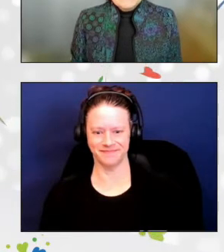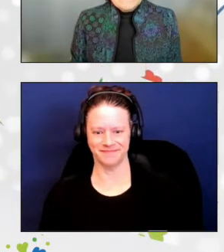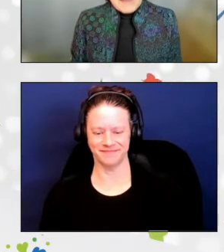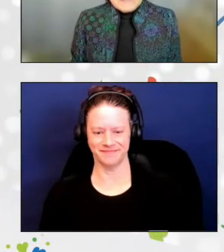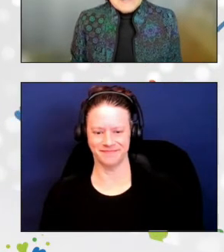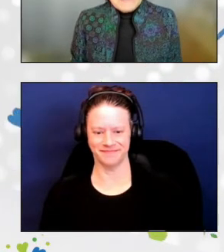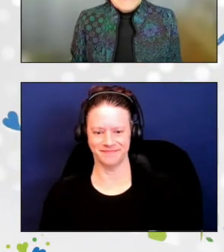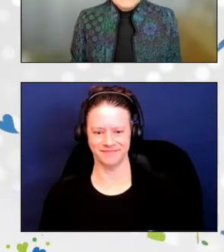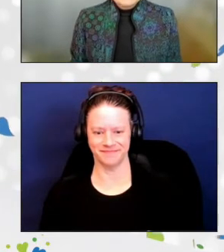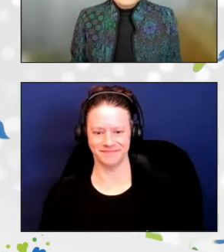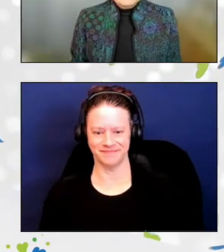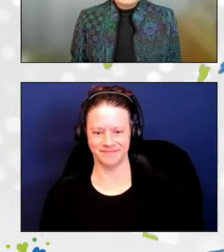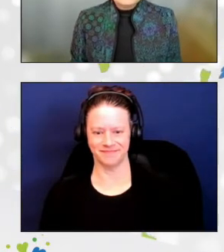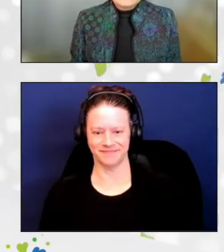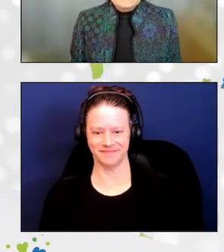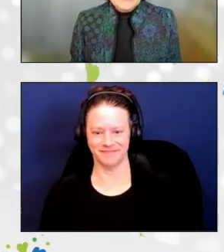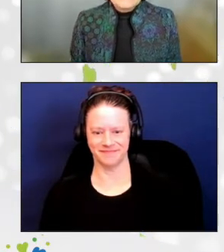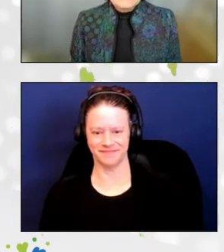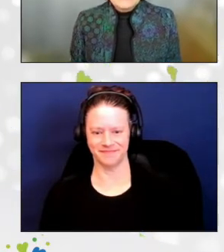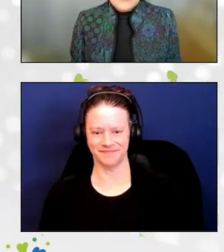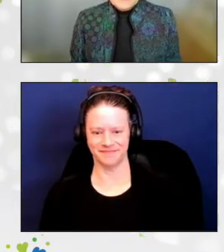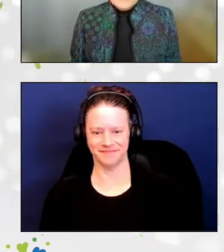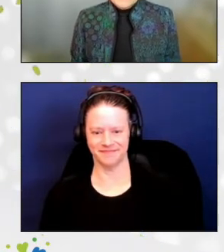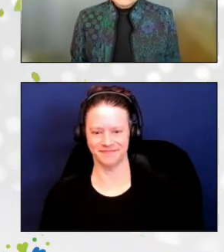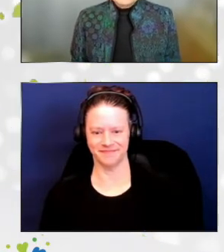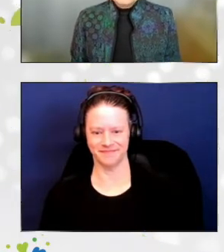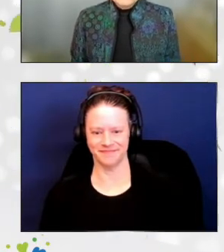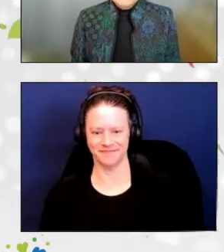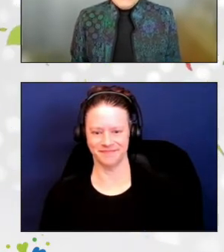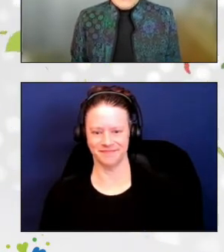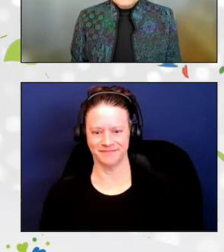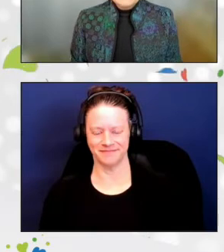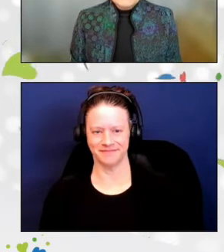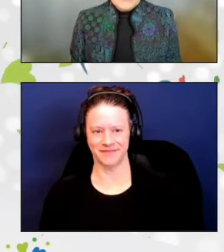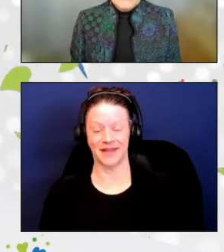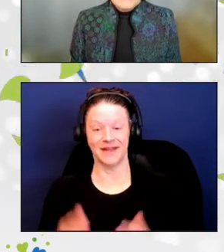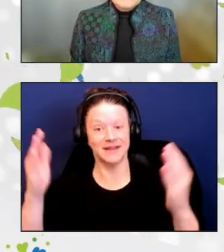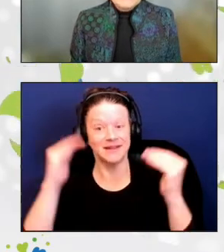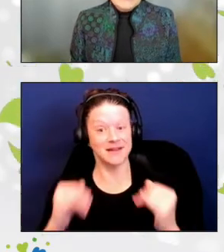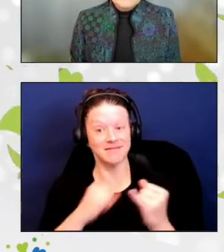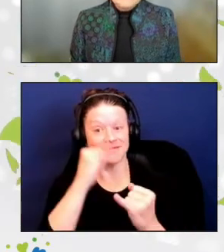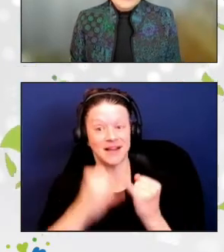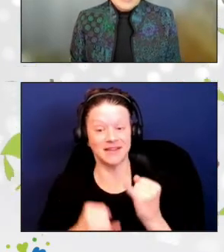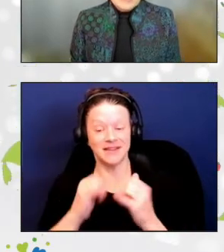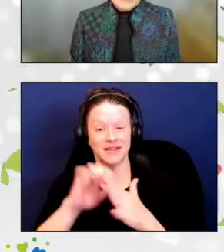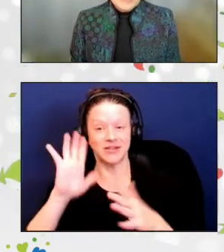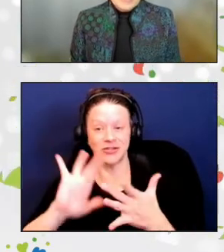Finally, we turn to our Shining Star Award. As you know, the Senior Nutrition Program